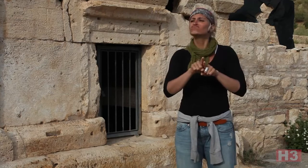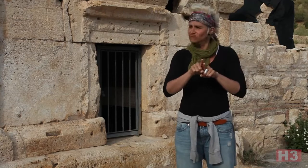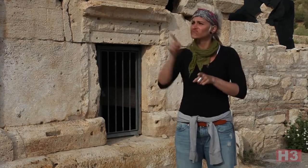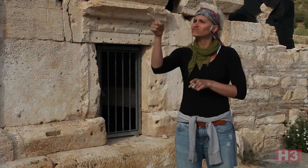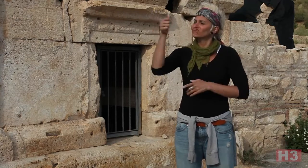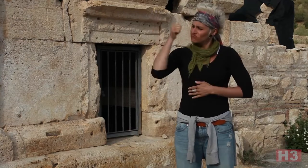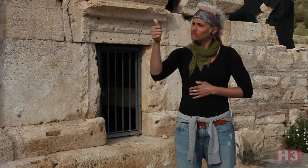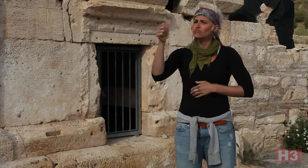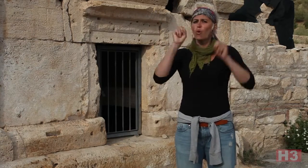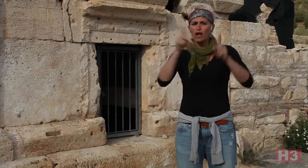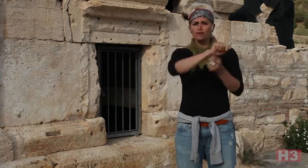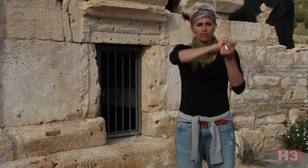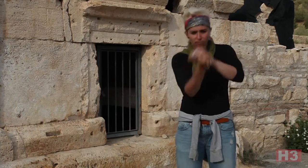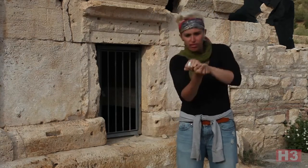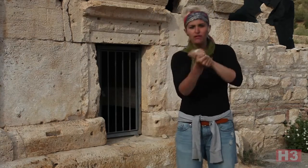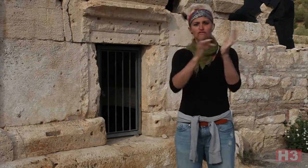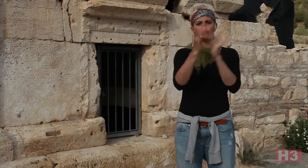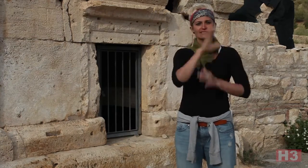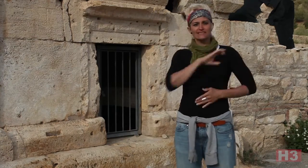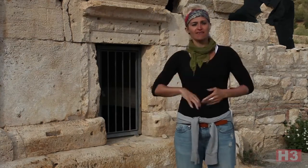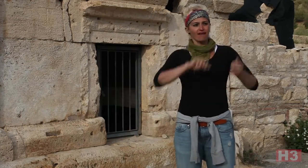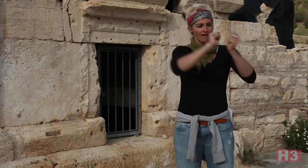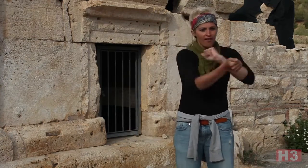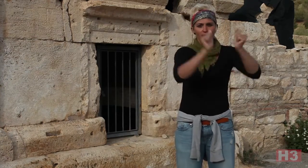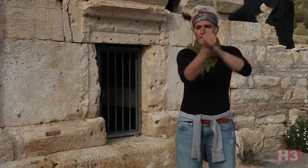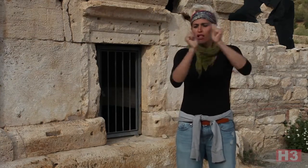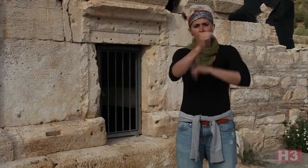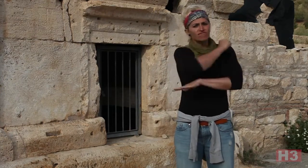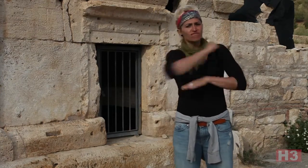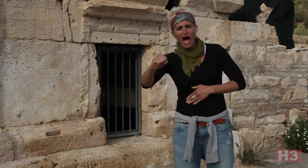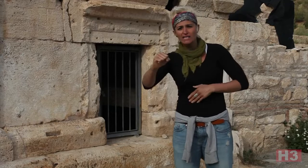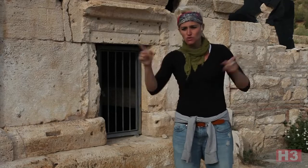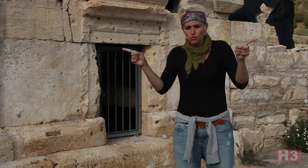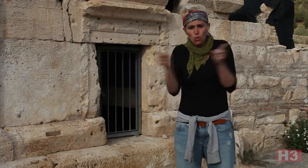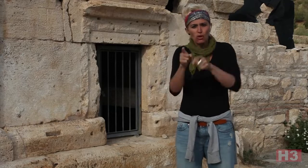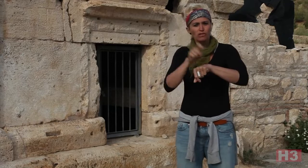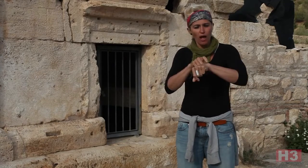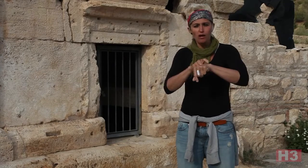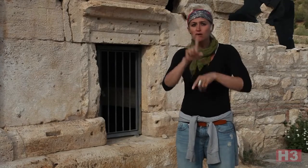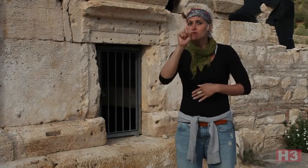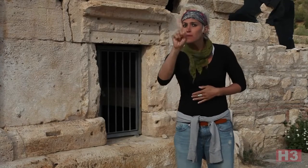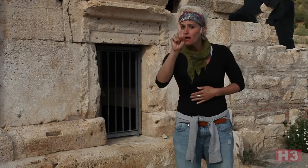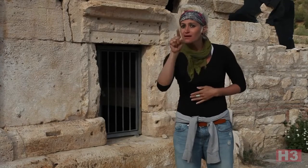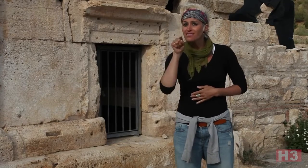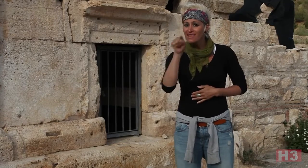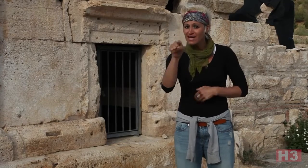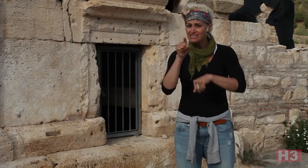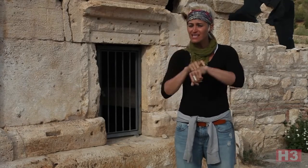Many people received his word and agreed to convert themselves to Christians. He was able to convert many people quickly in short time.